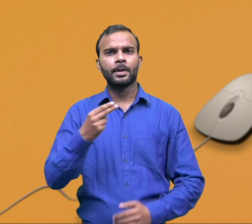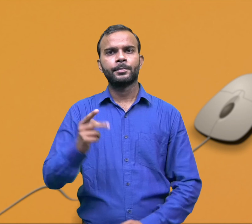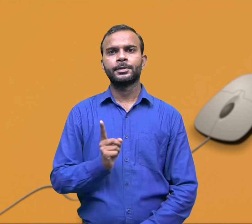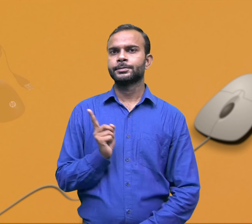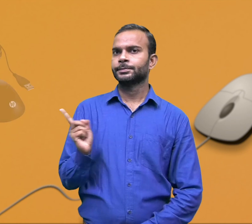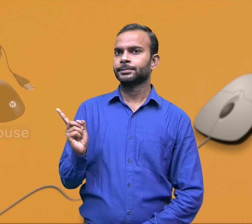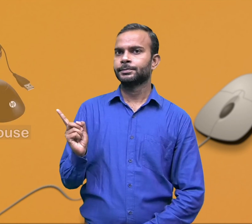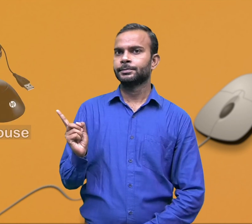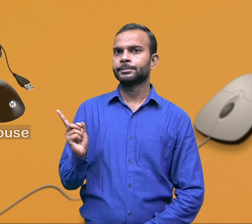Wired mouse